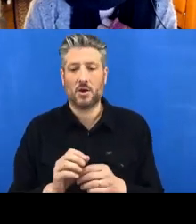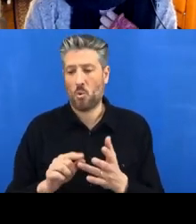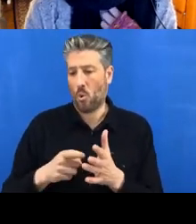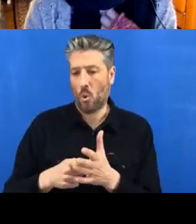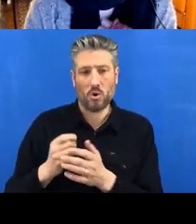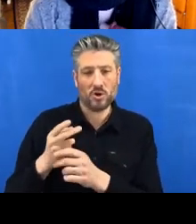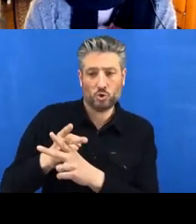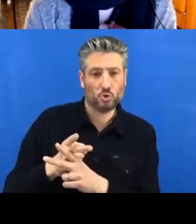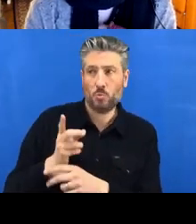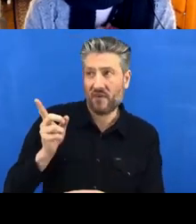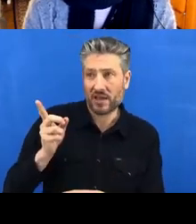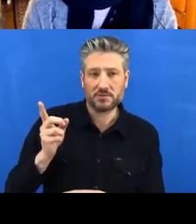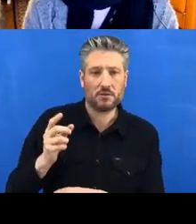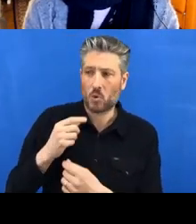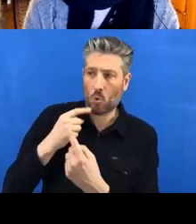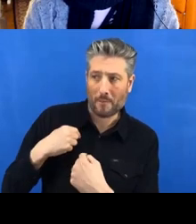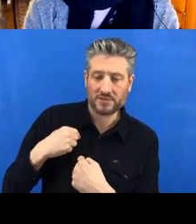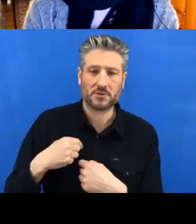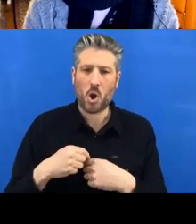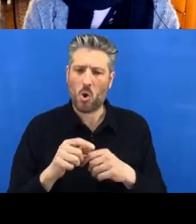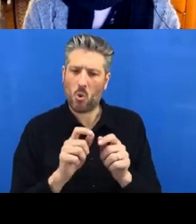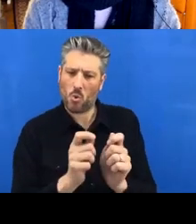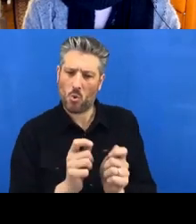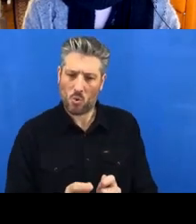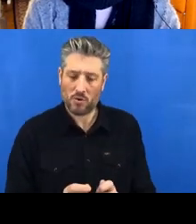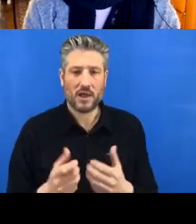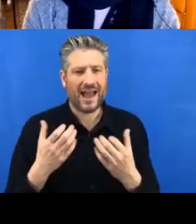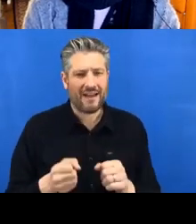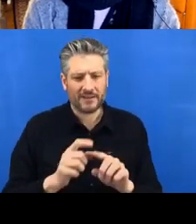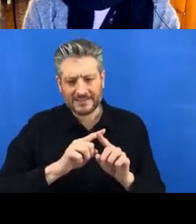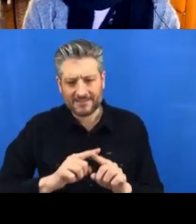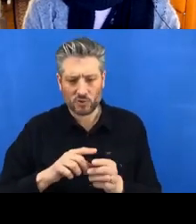And then you build up this really nice, like, version history, a commit history of all of our previous changes.